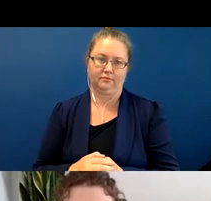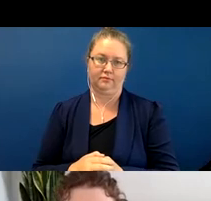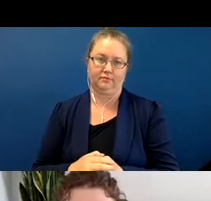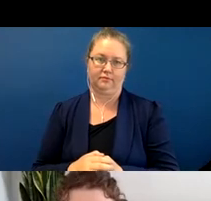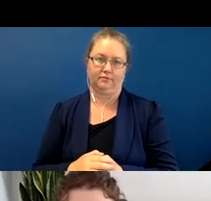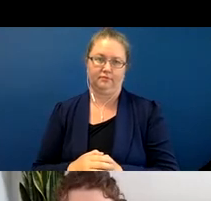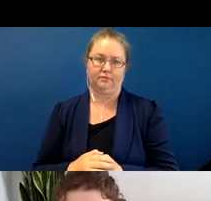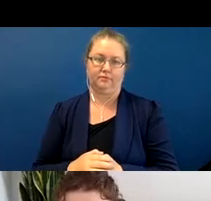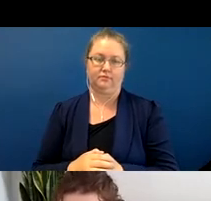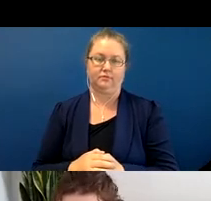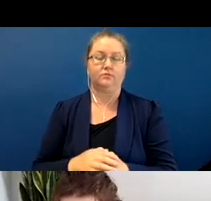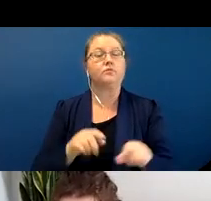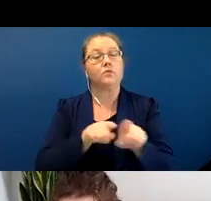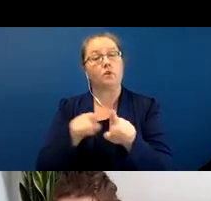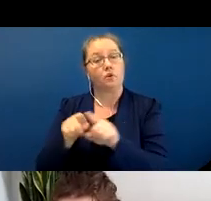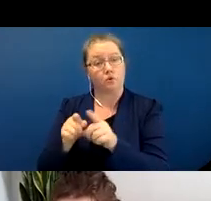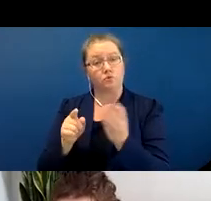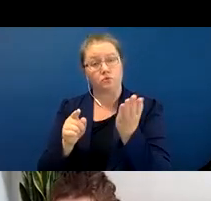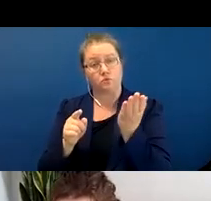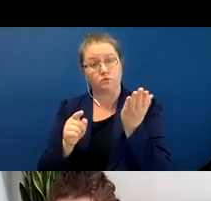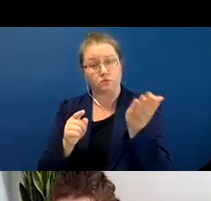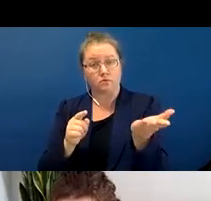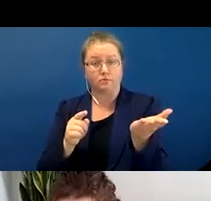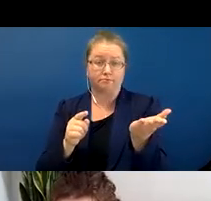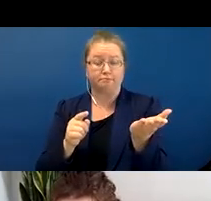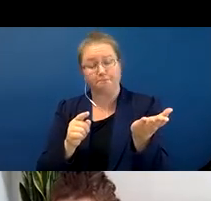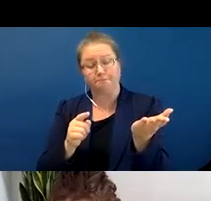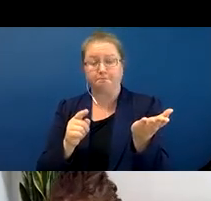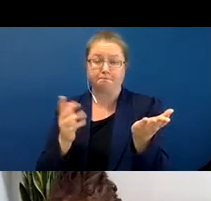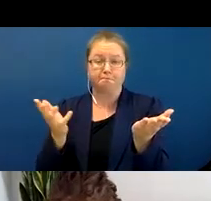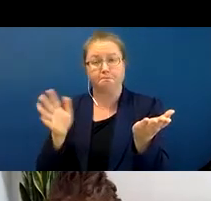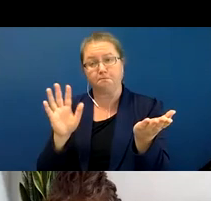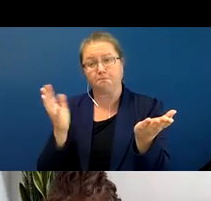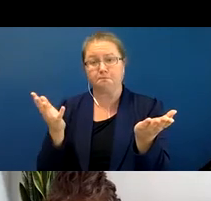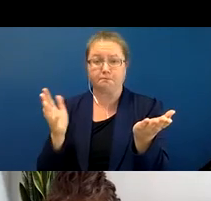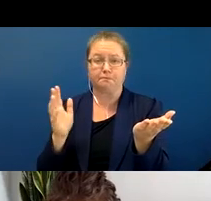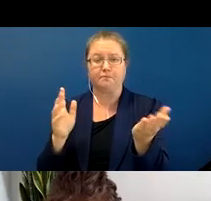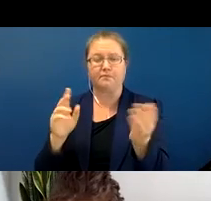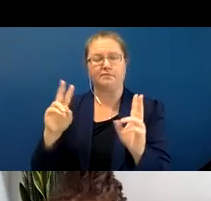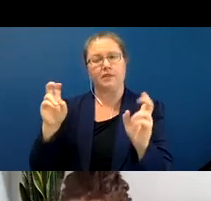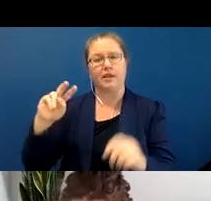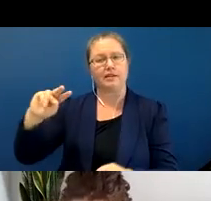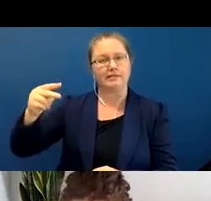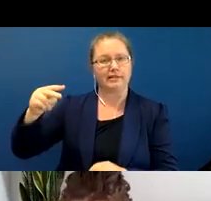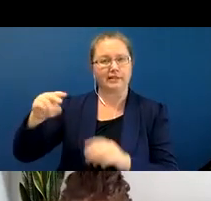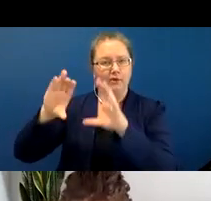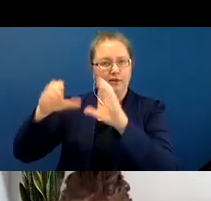We also have something kind of the sort of the secondary classification that Aikhenvald